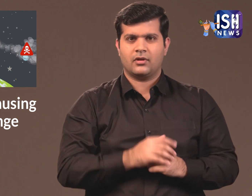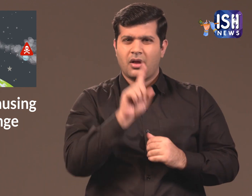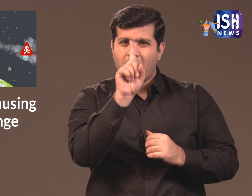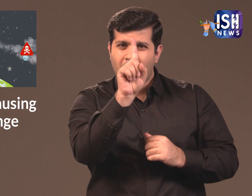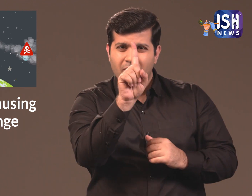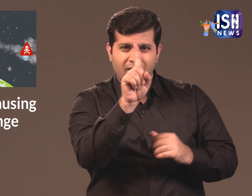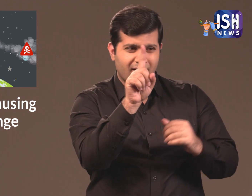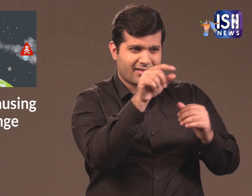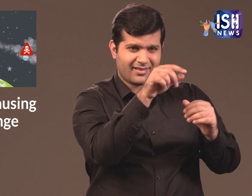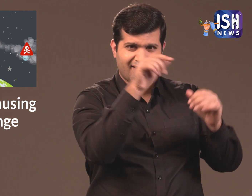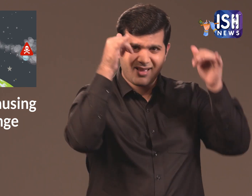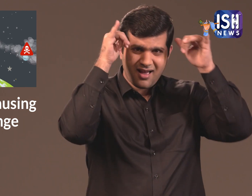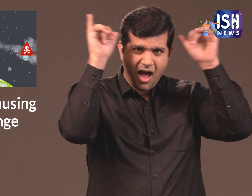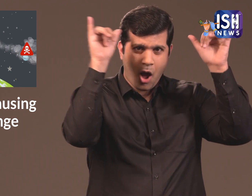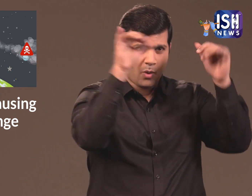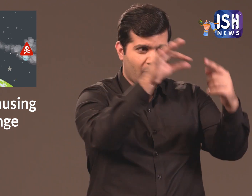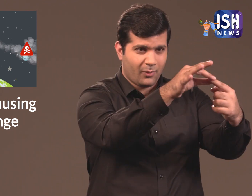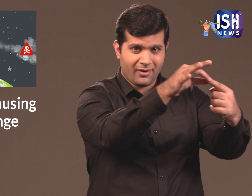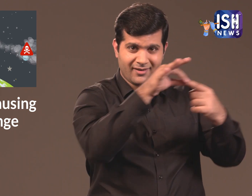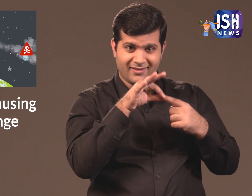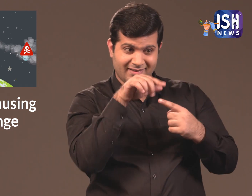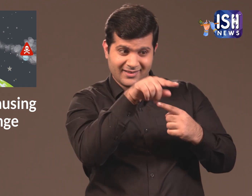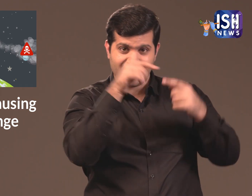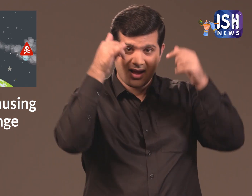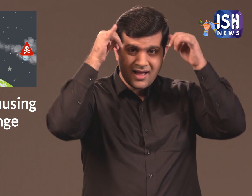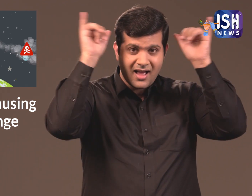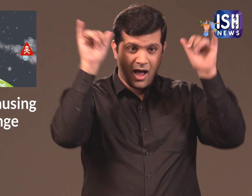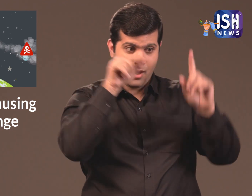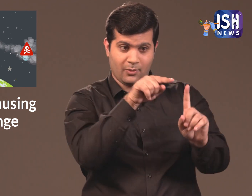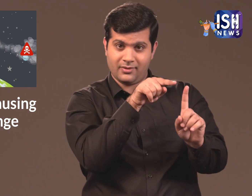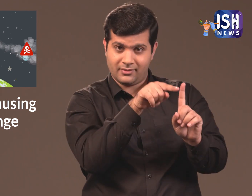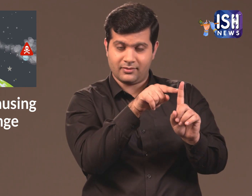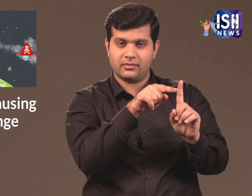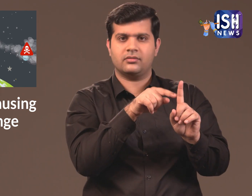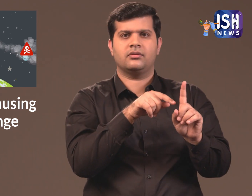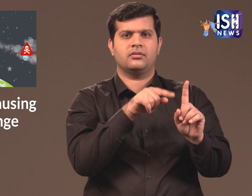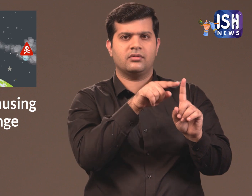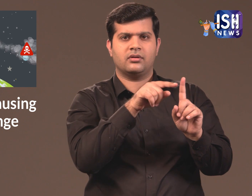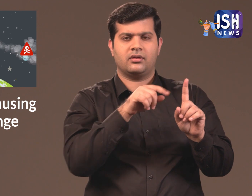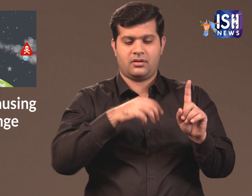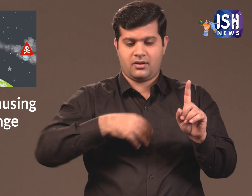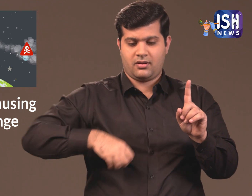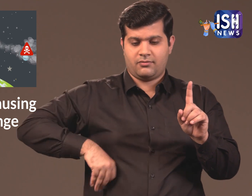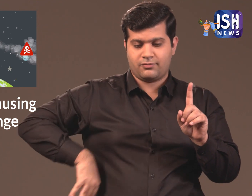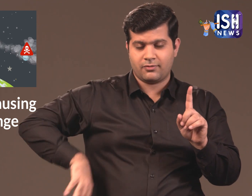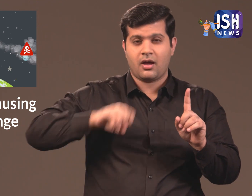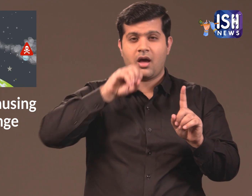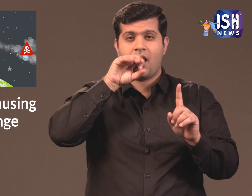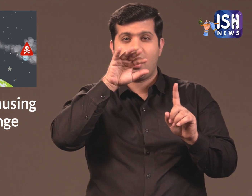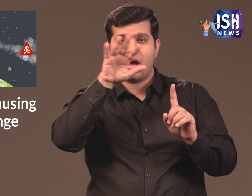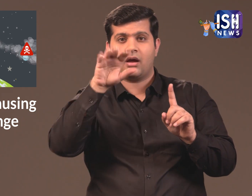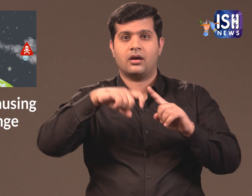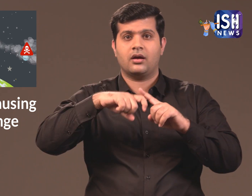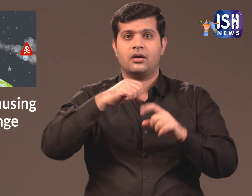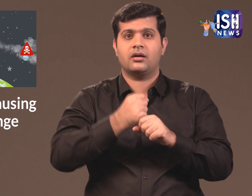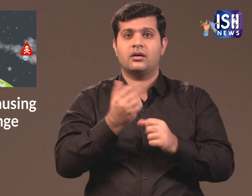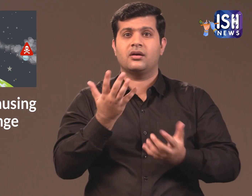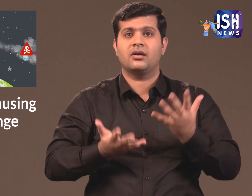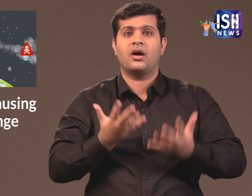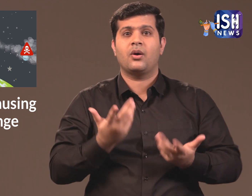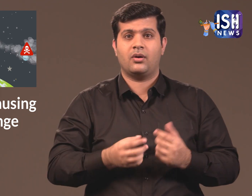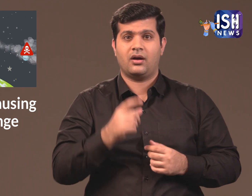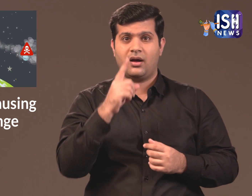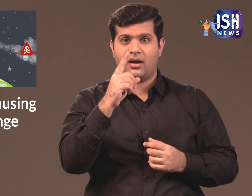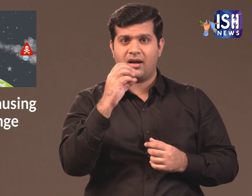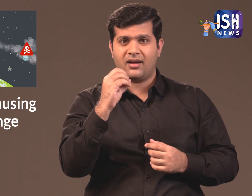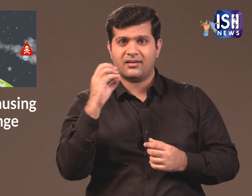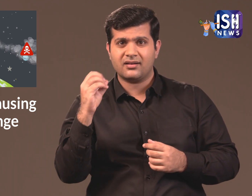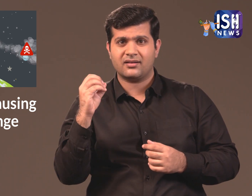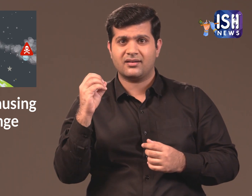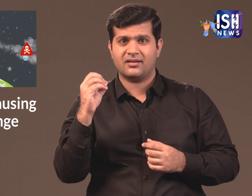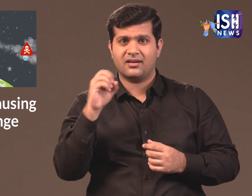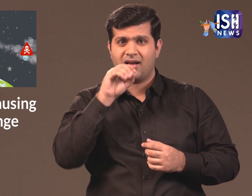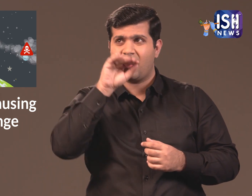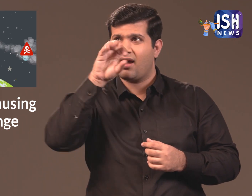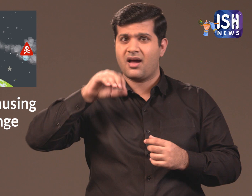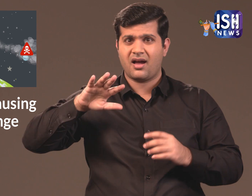Each of these cows releases 100kg of methane in its farts and burps.